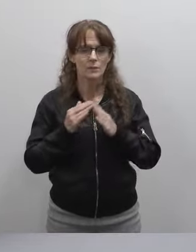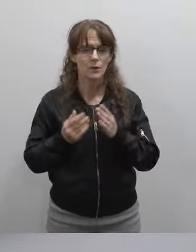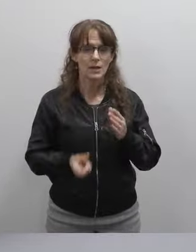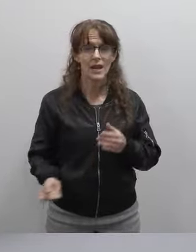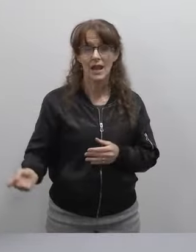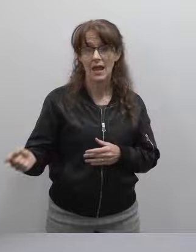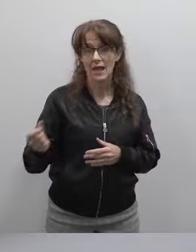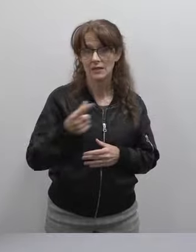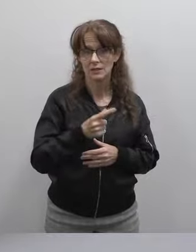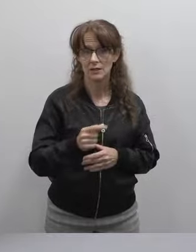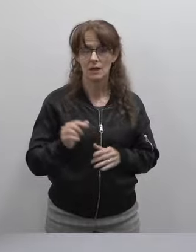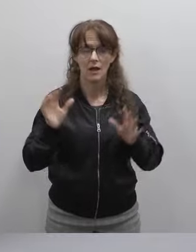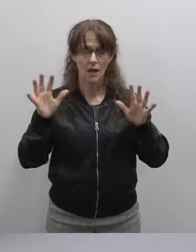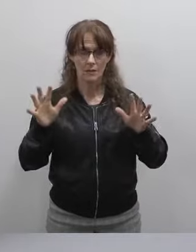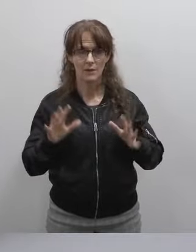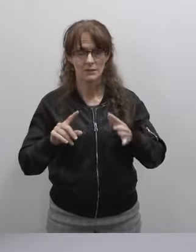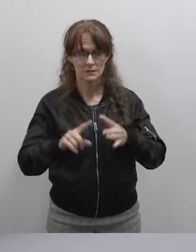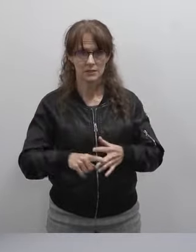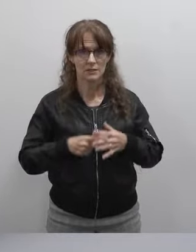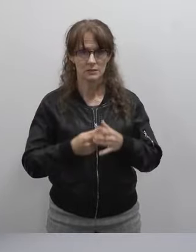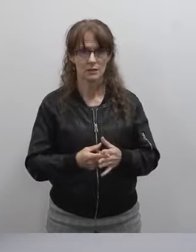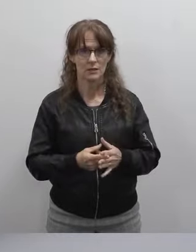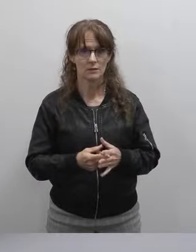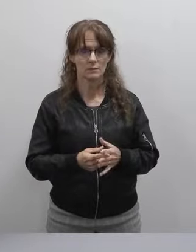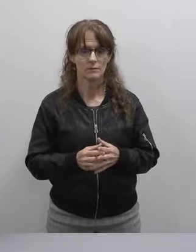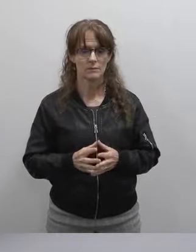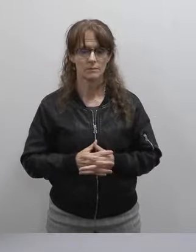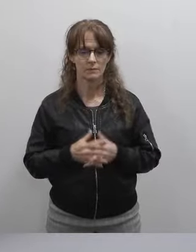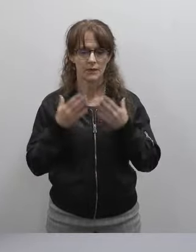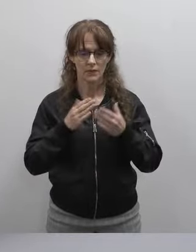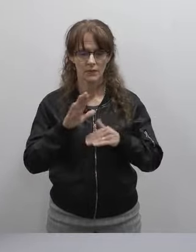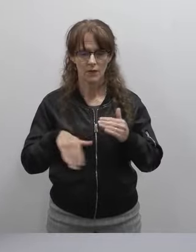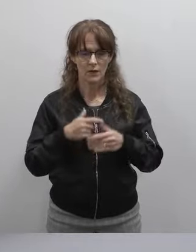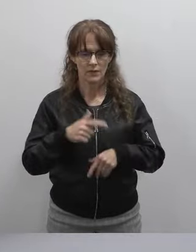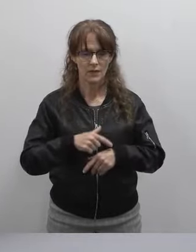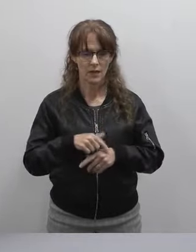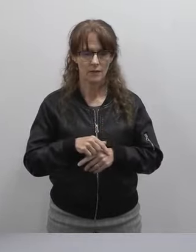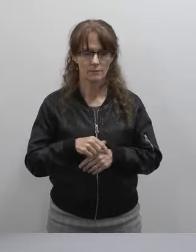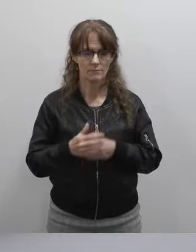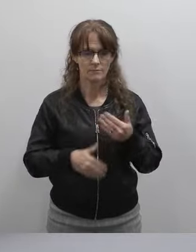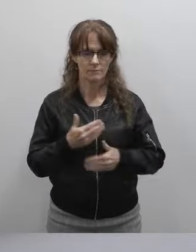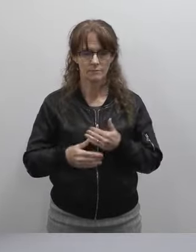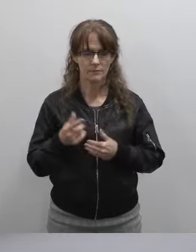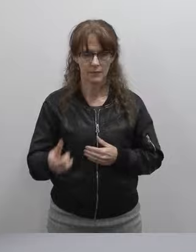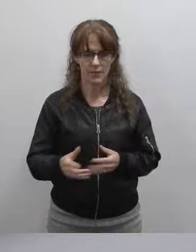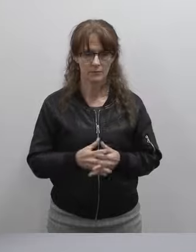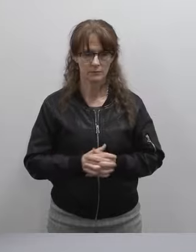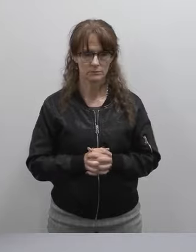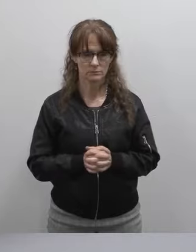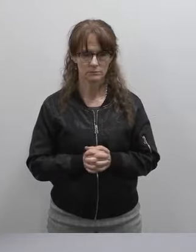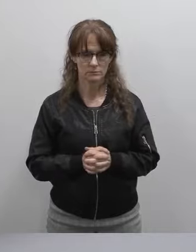But what an amazing start we got off to. So thank you for all the time that you spent there. Just two things